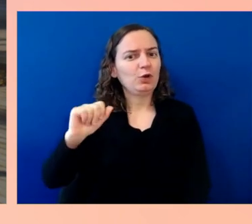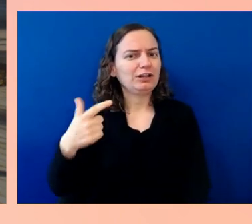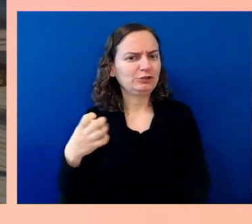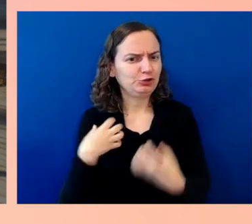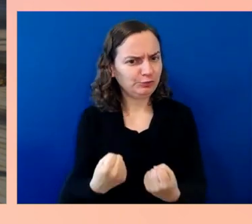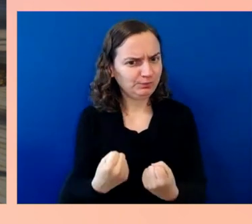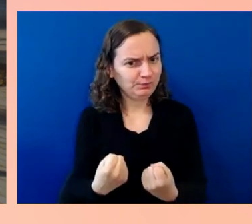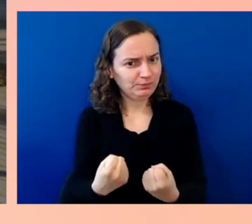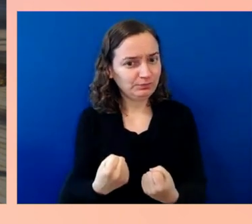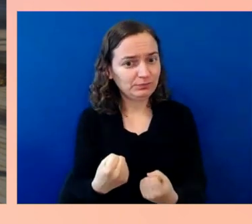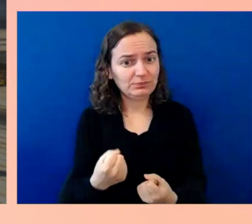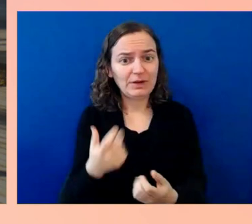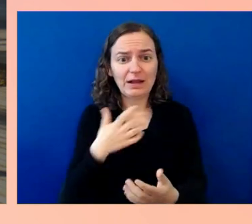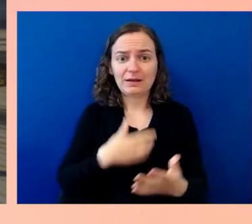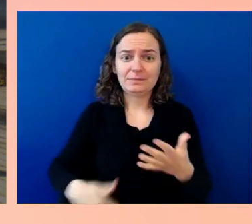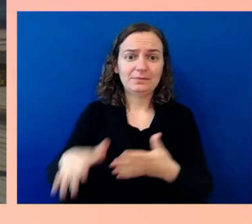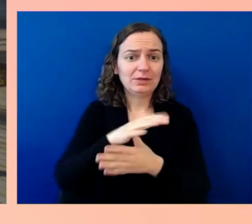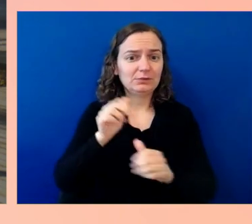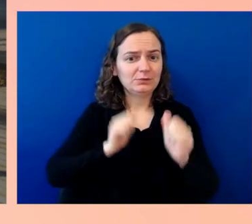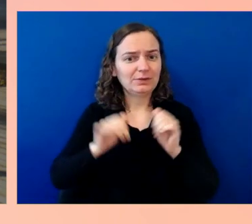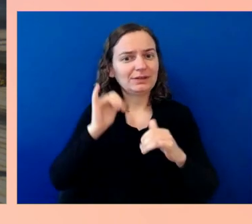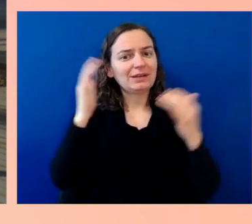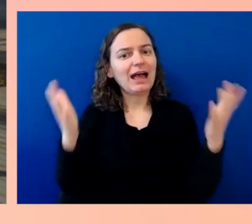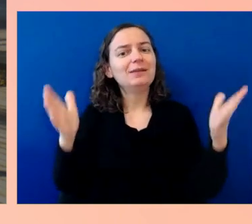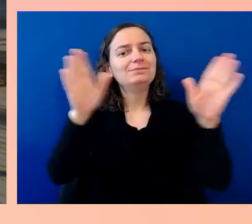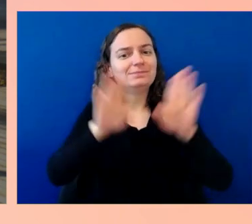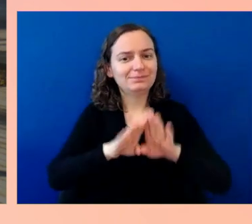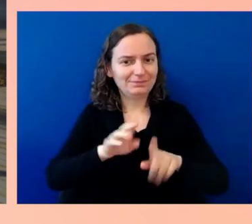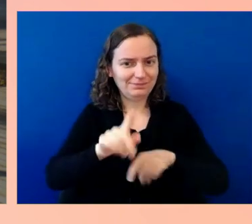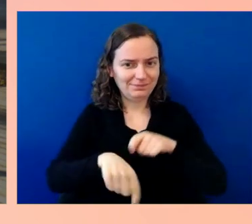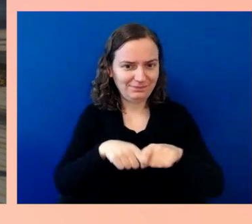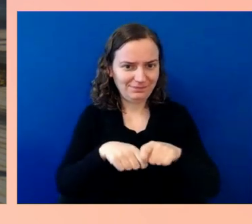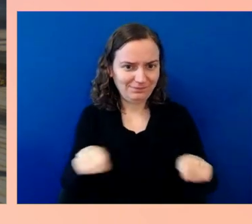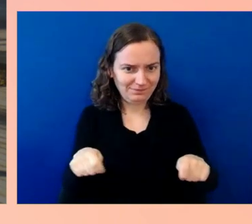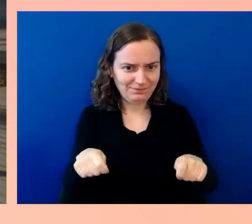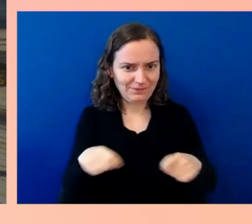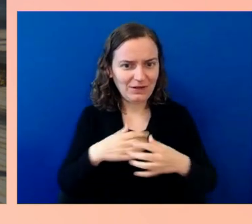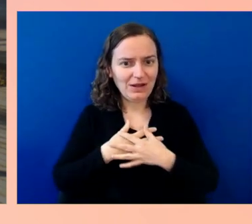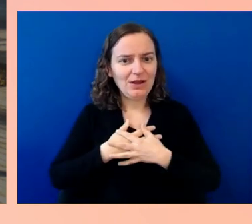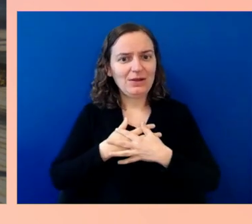For all of the softies out there, I want you to hang on the line, because the Ability Awards are coming up.